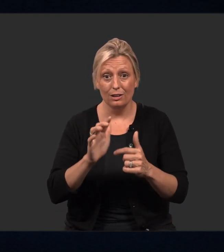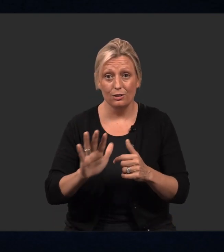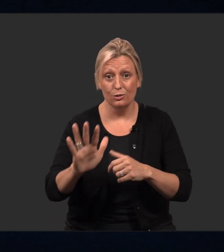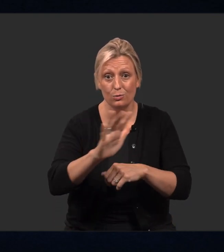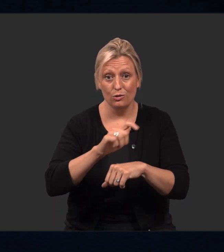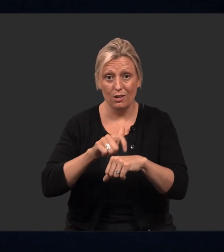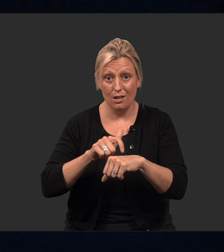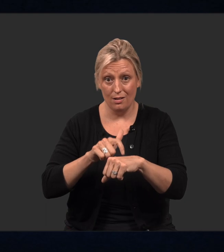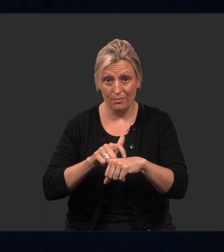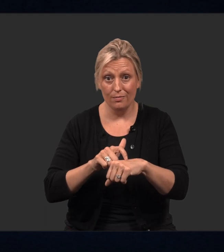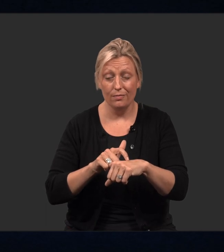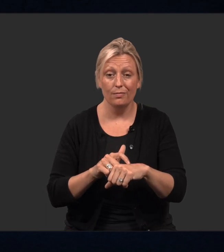Now it’s your time.